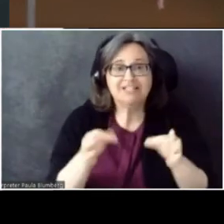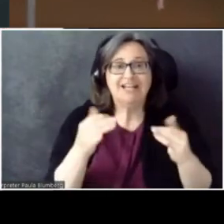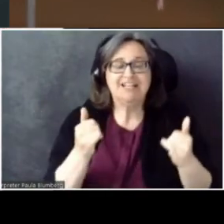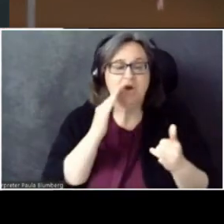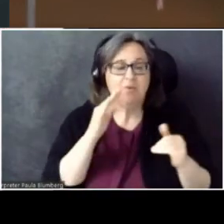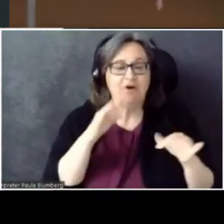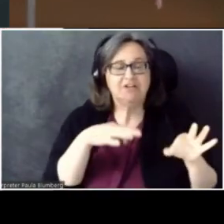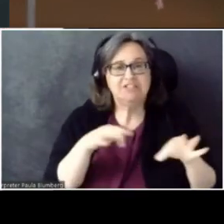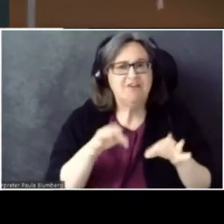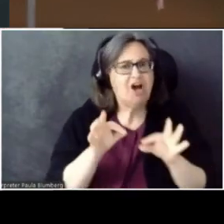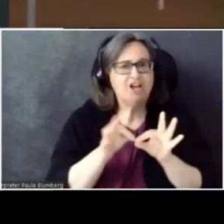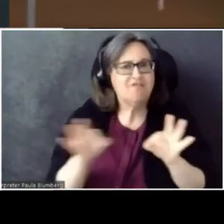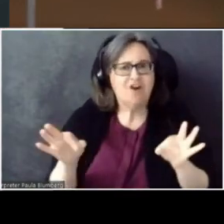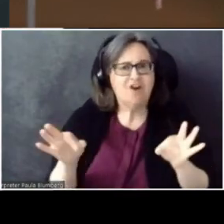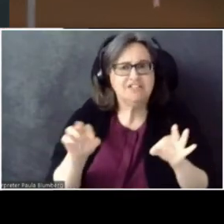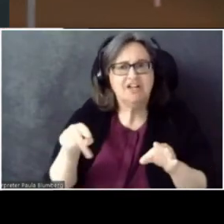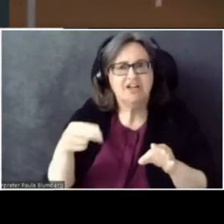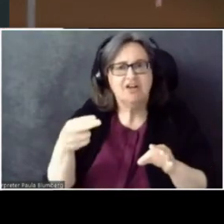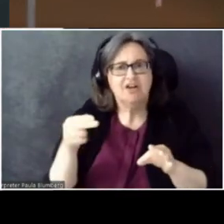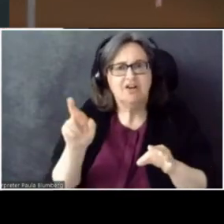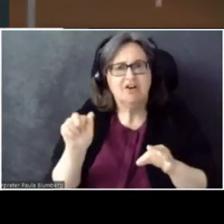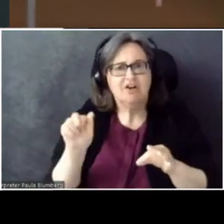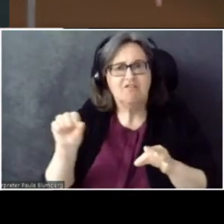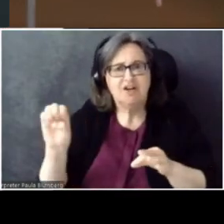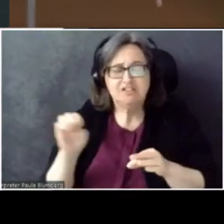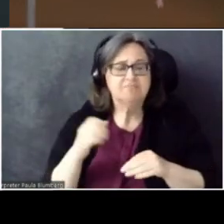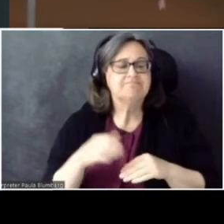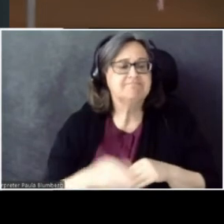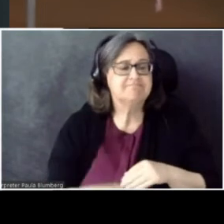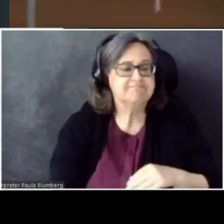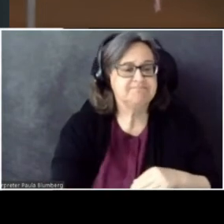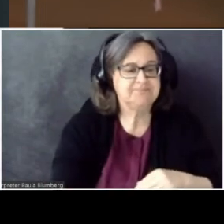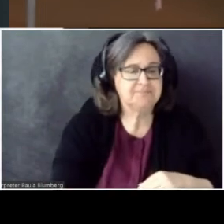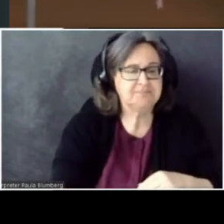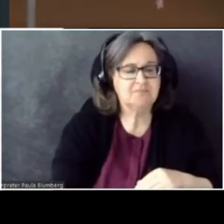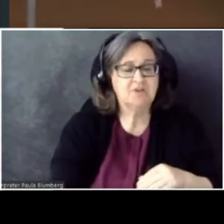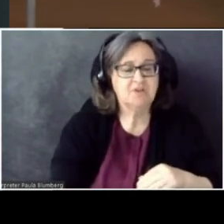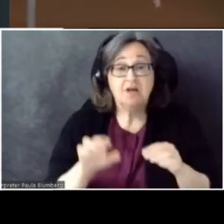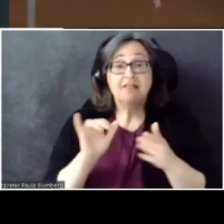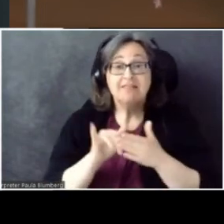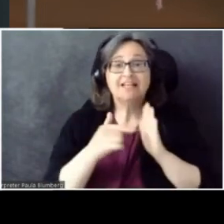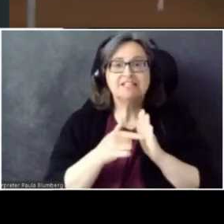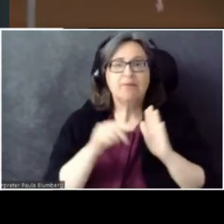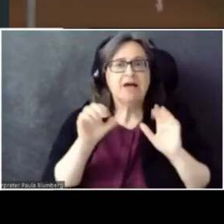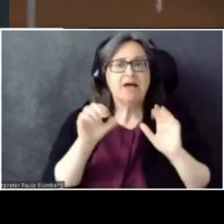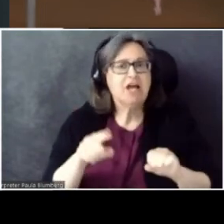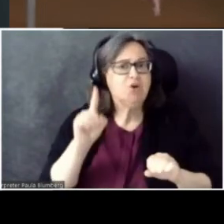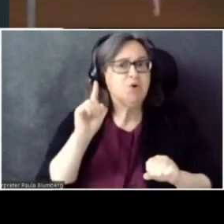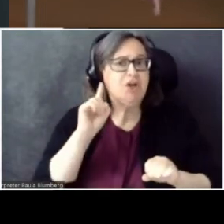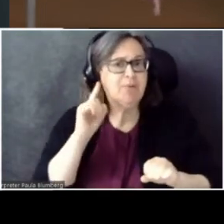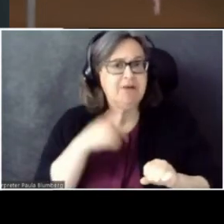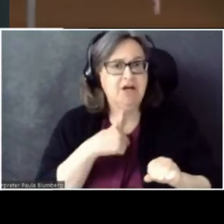I gave that example -- can you hear me. I carry it over here as well.